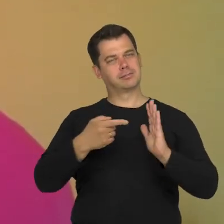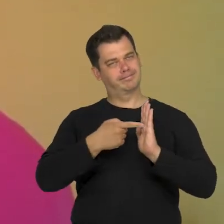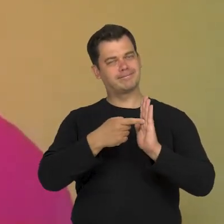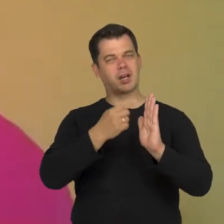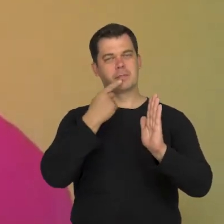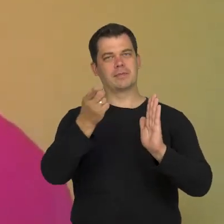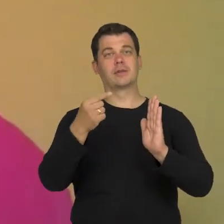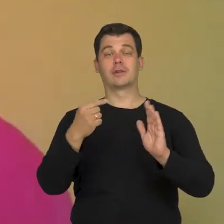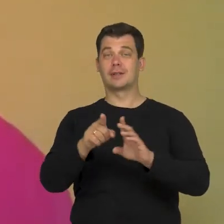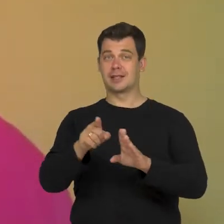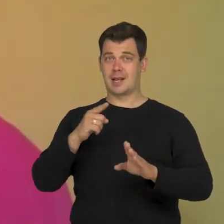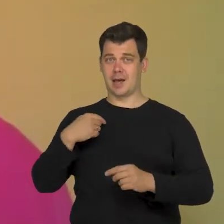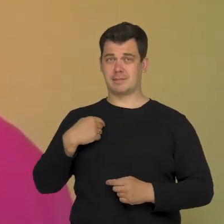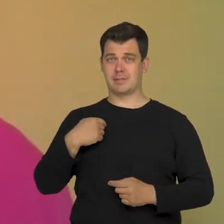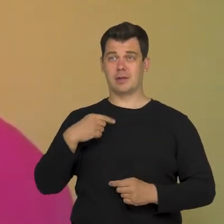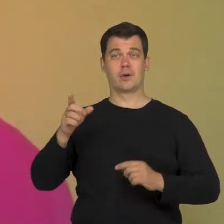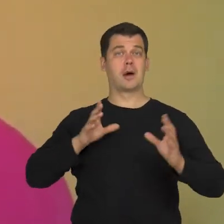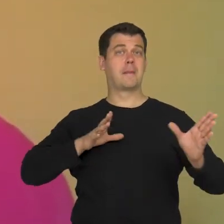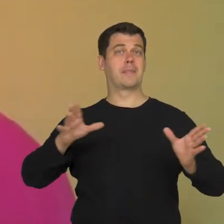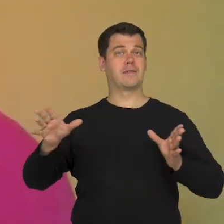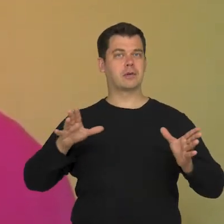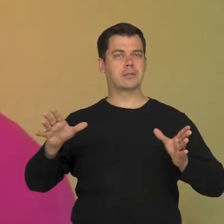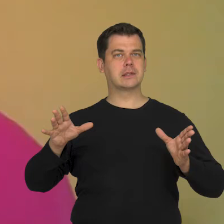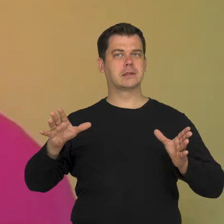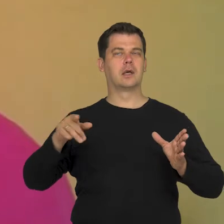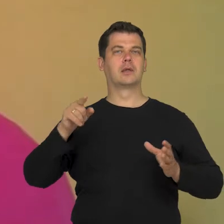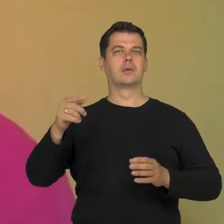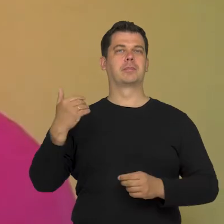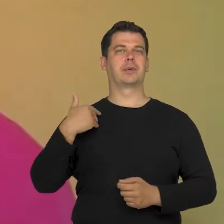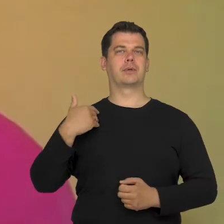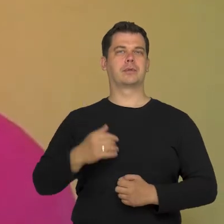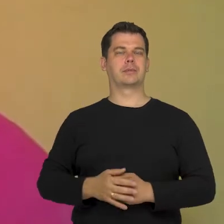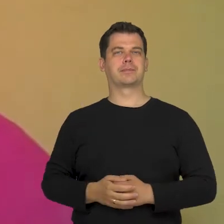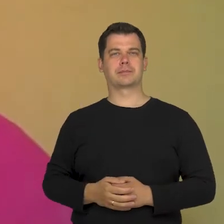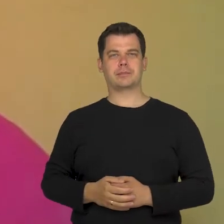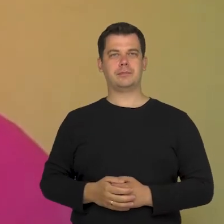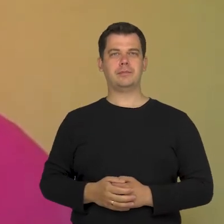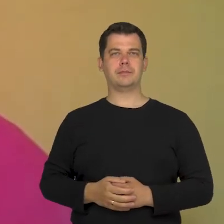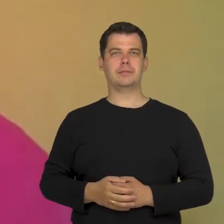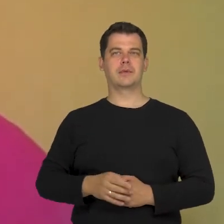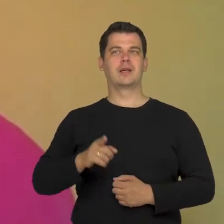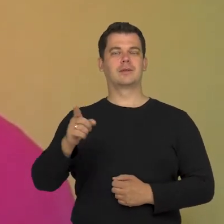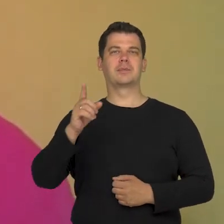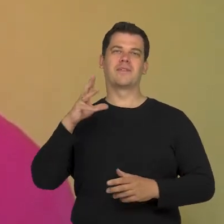that for me, this performance was a compilation of the things